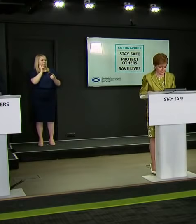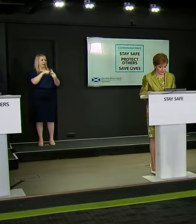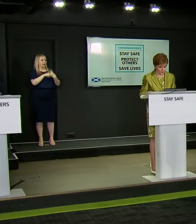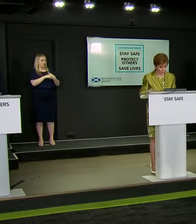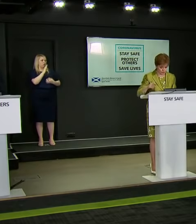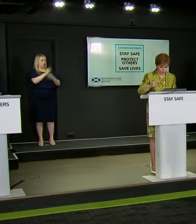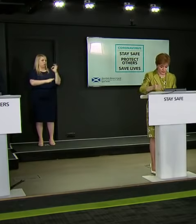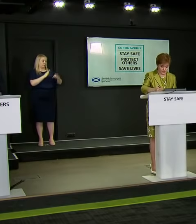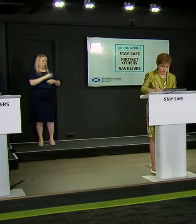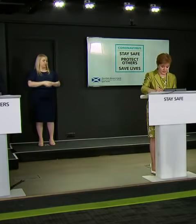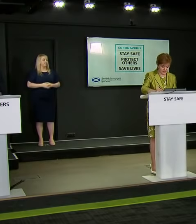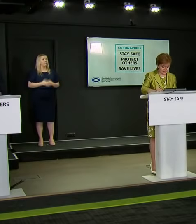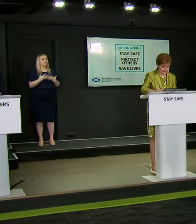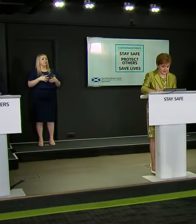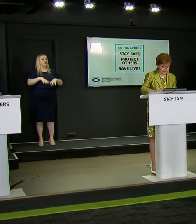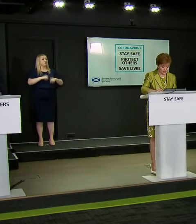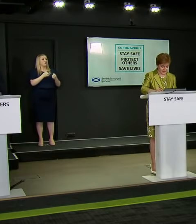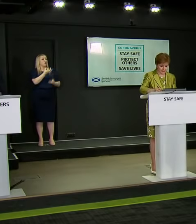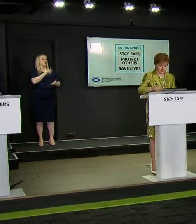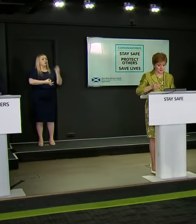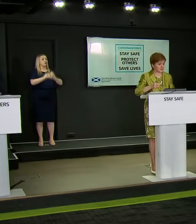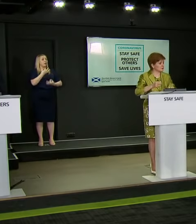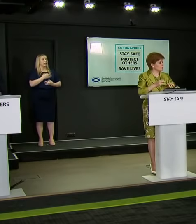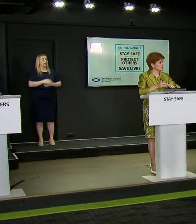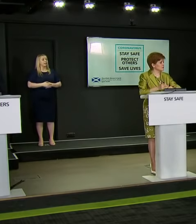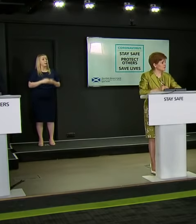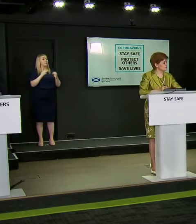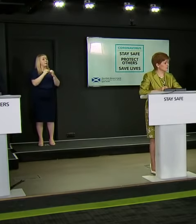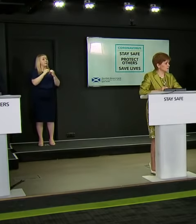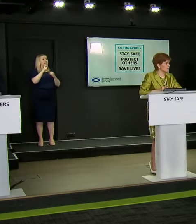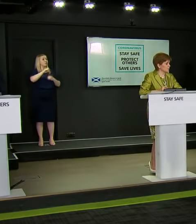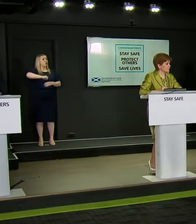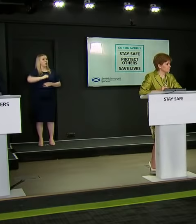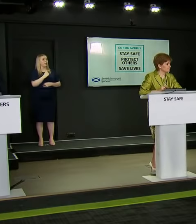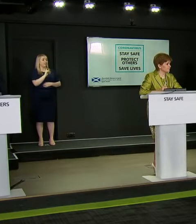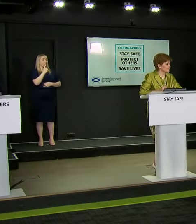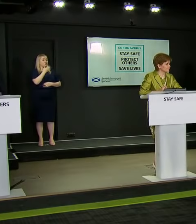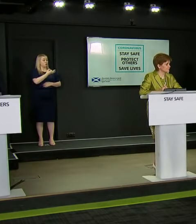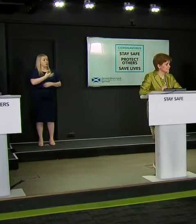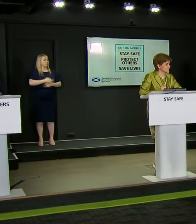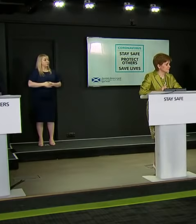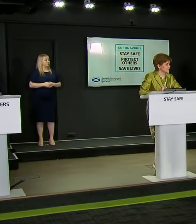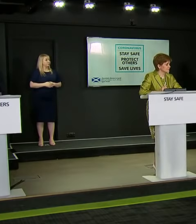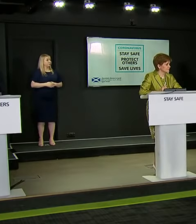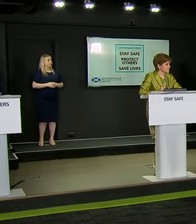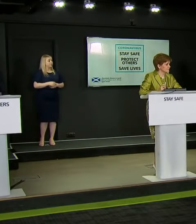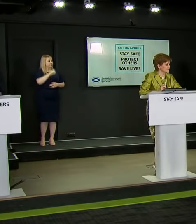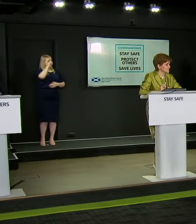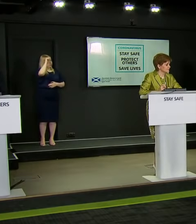We will now move straight to questions. David Shanks from BBC Scotland first up.